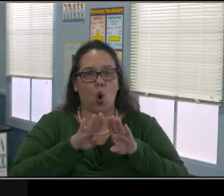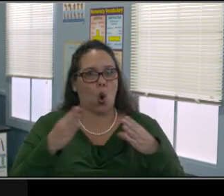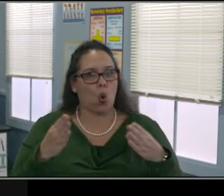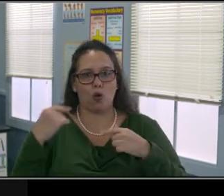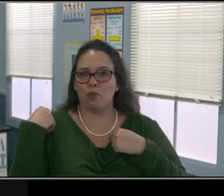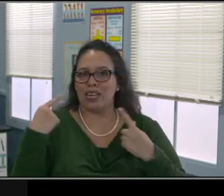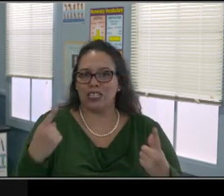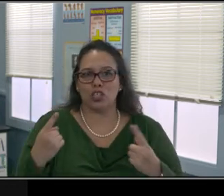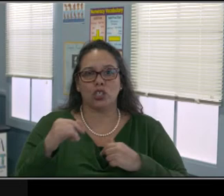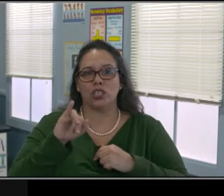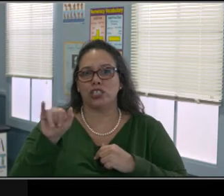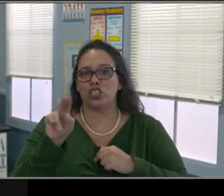Okay.